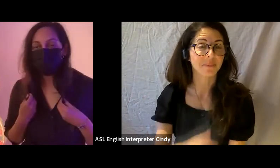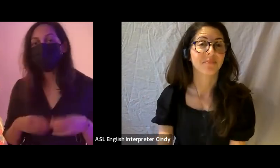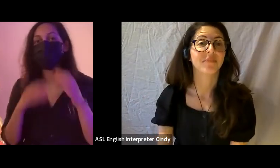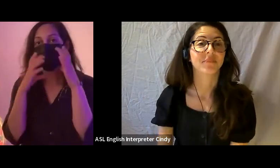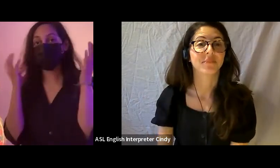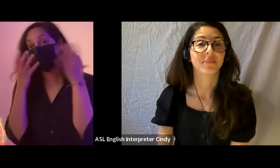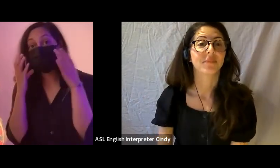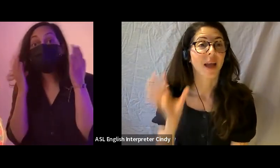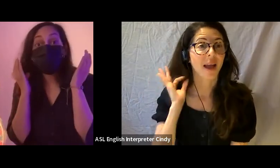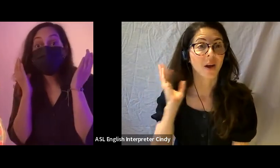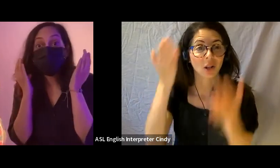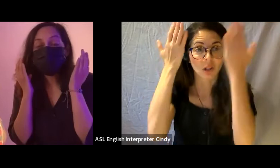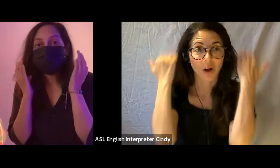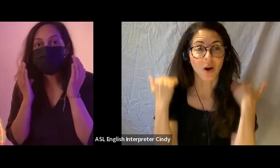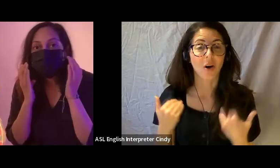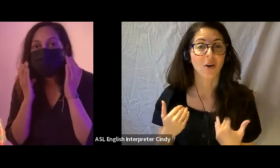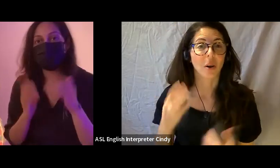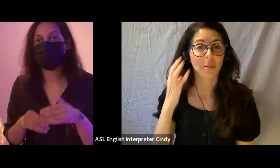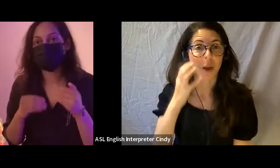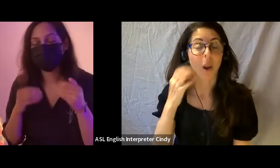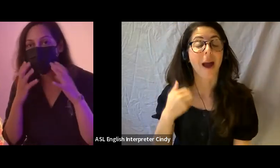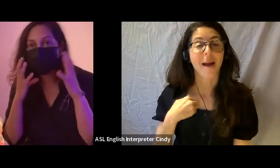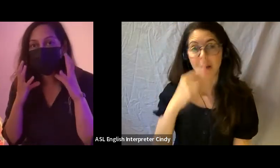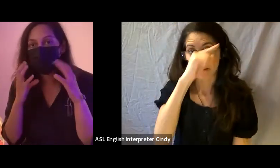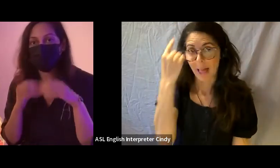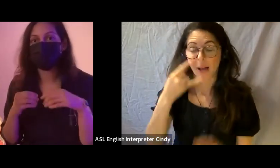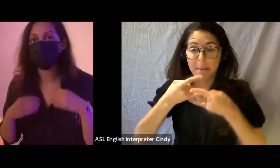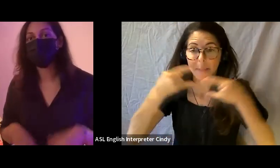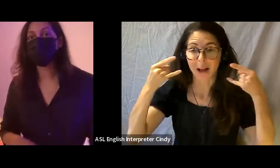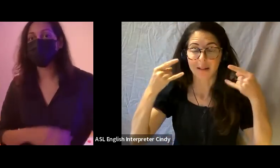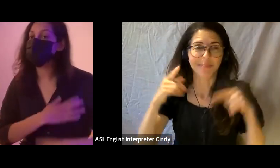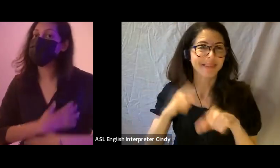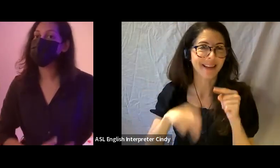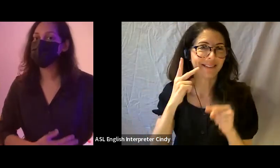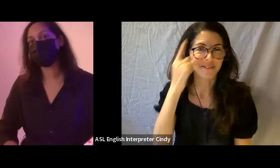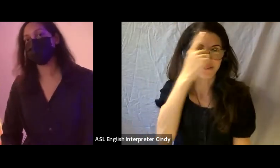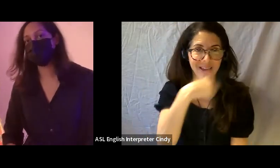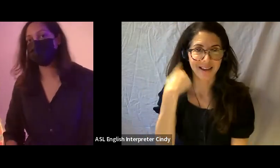I'm currently wearing a black mask, so you can’t really see that much of my face, and I’m wearing a black dress